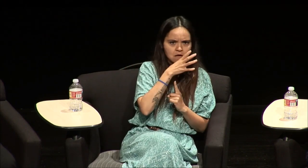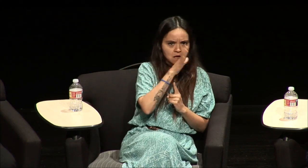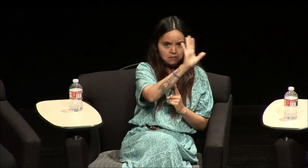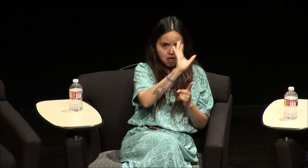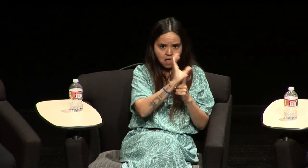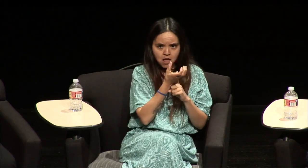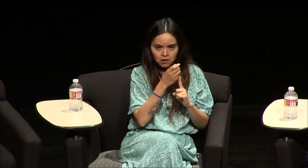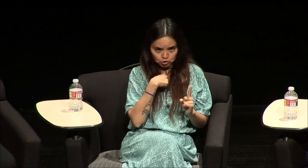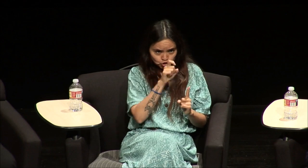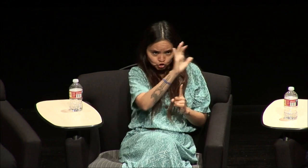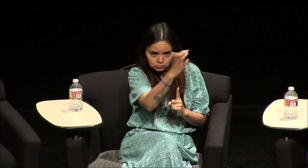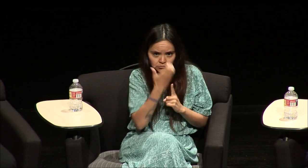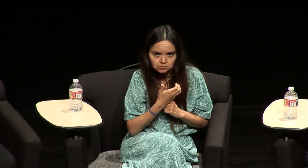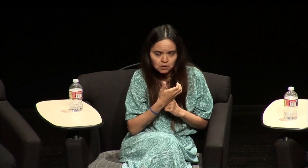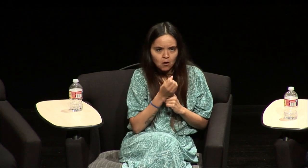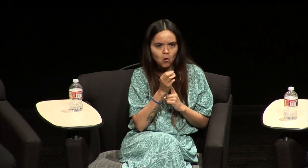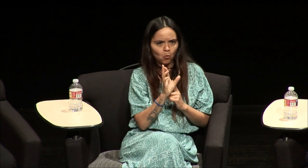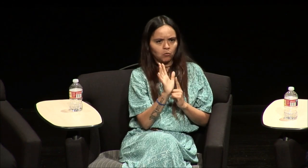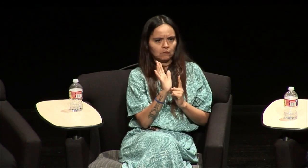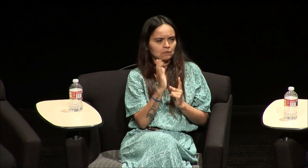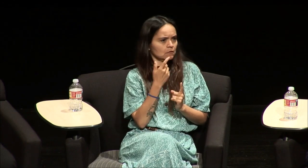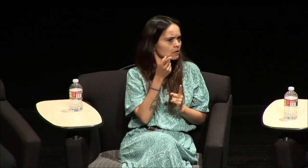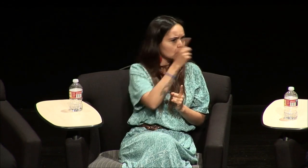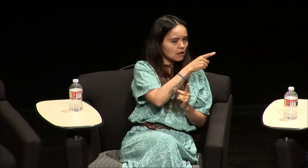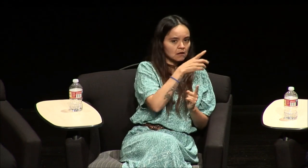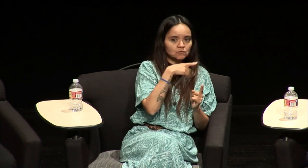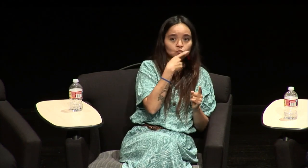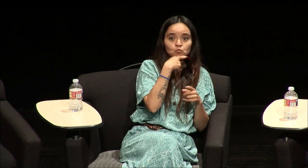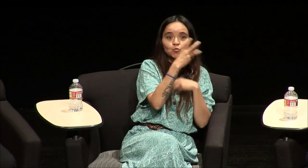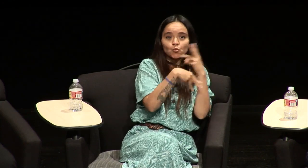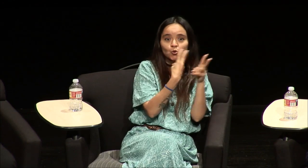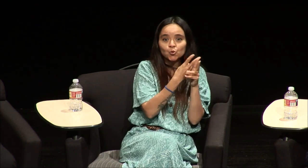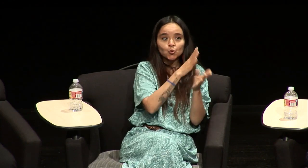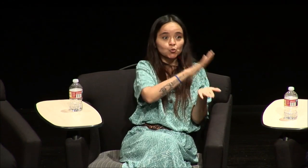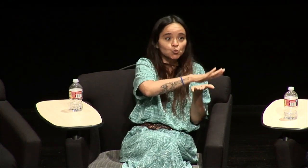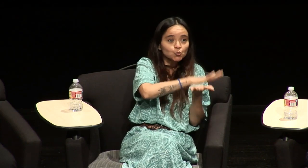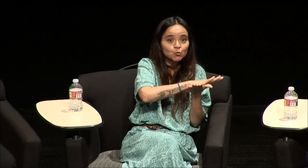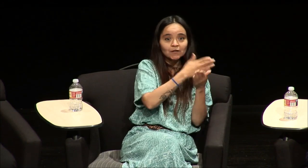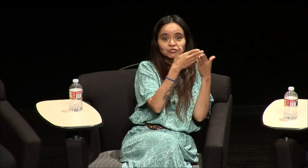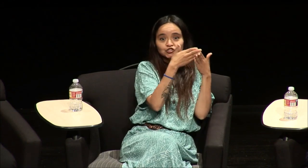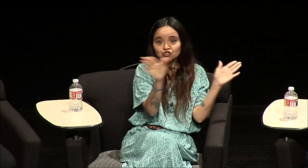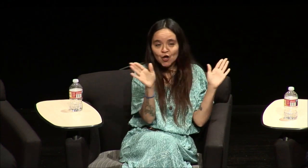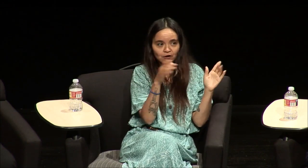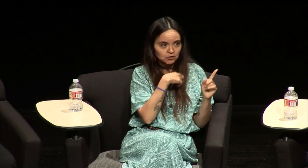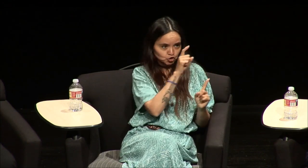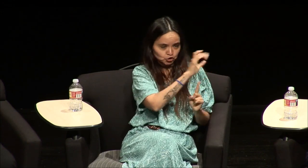her should I be like my parents or should I be like the hearing people at